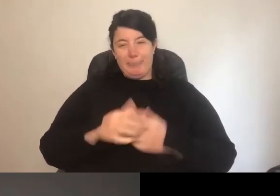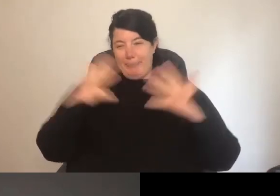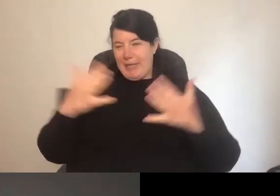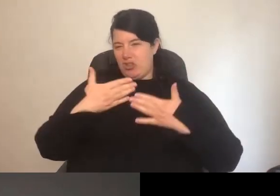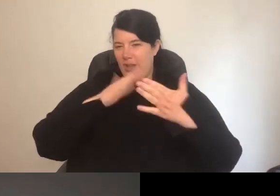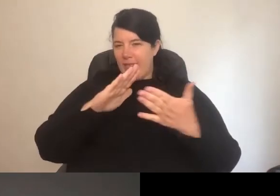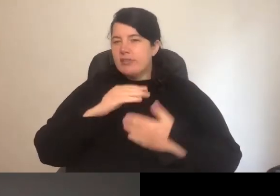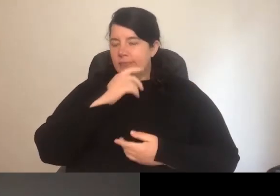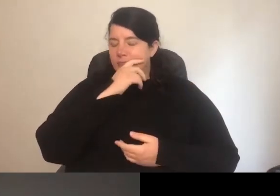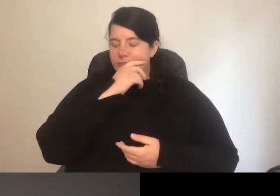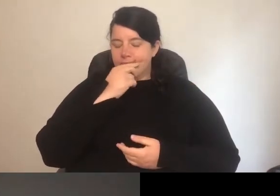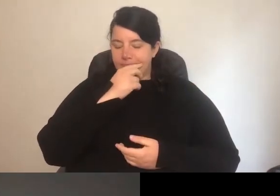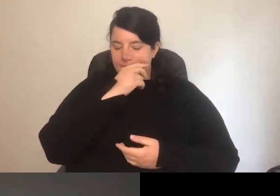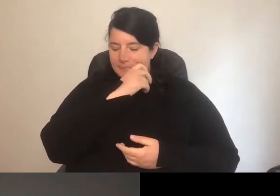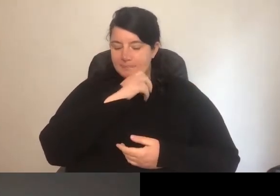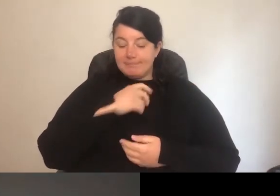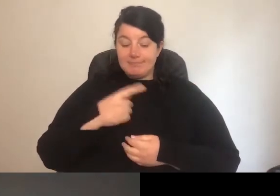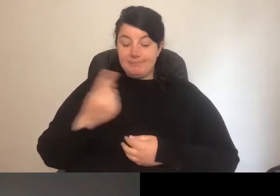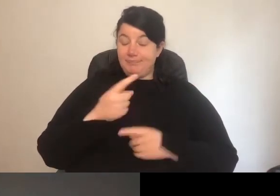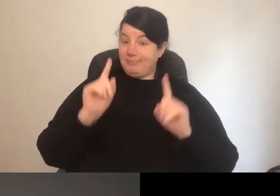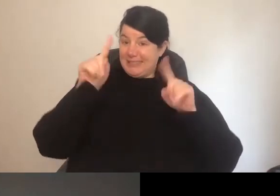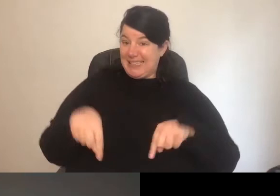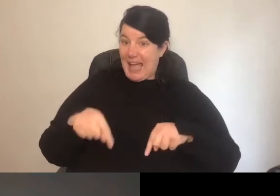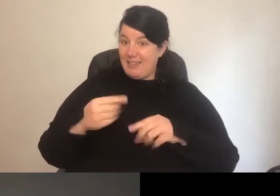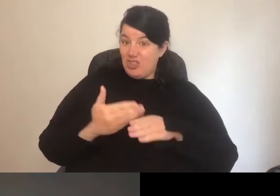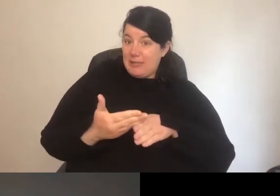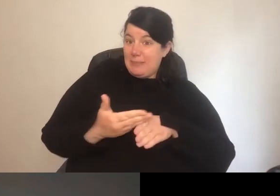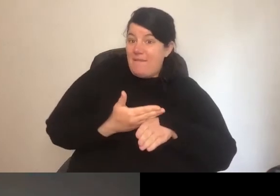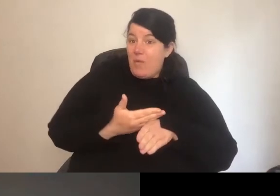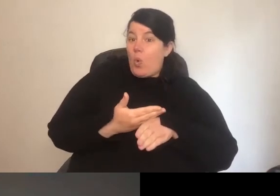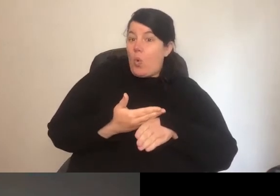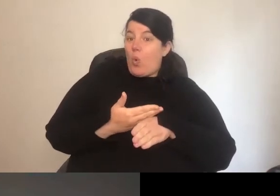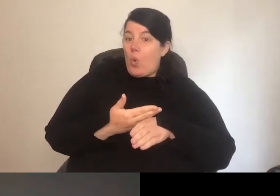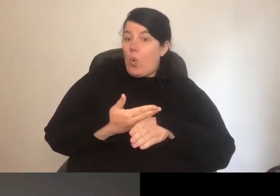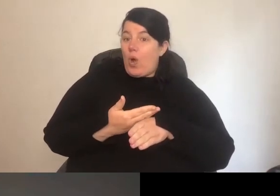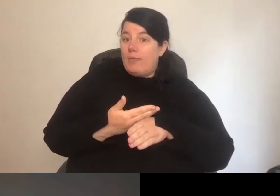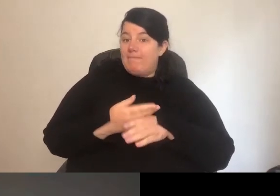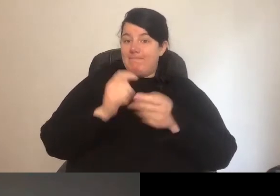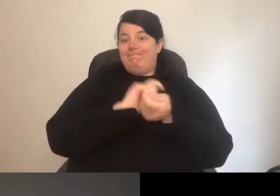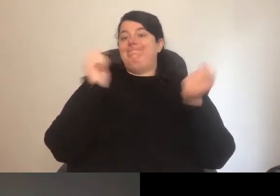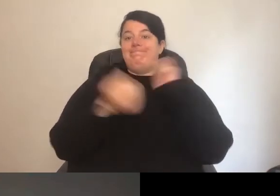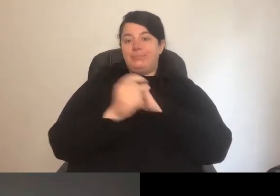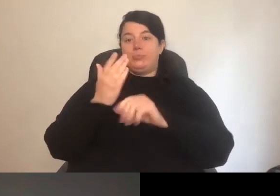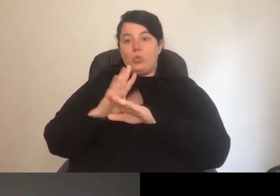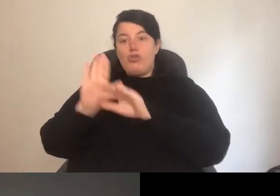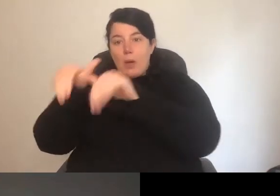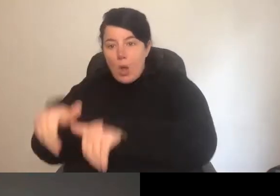new-starters, those who started before this dig ital revolution, but